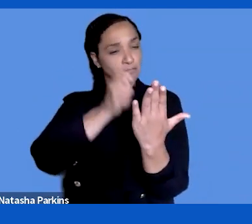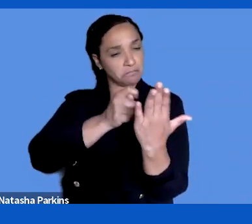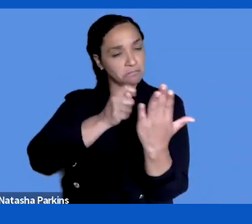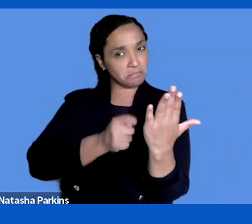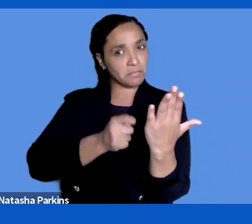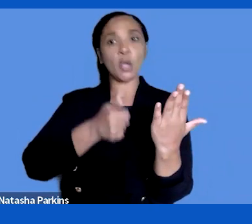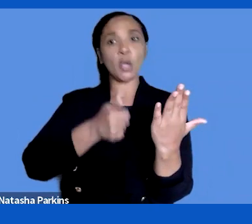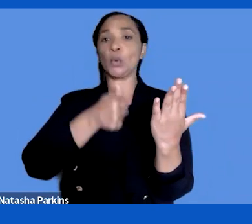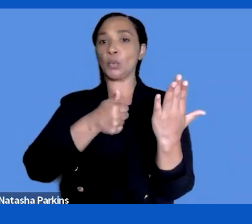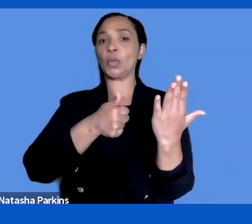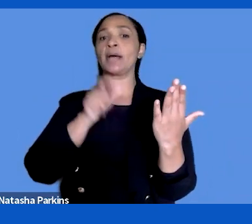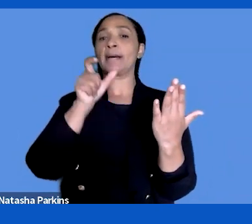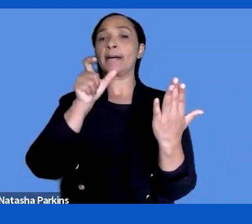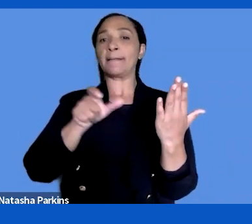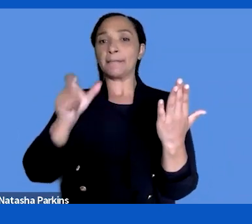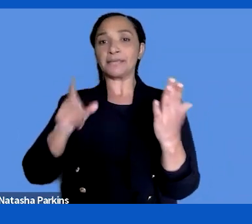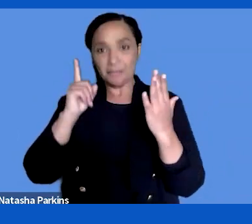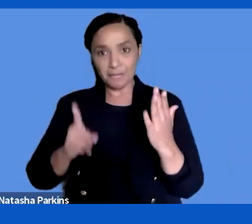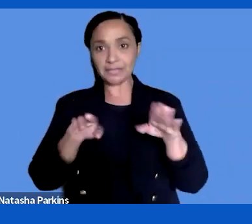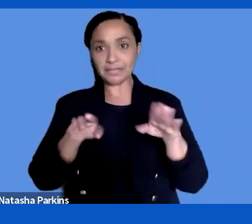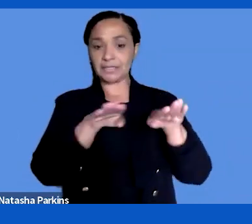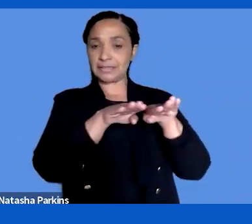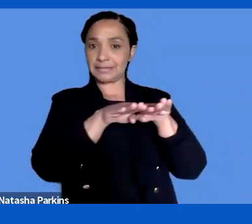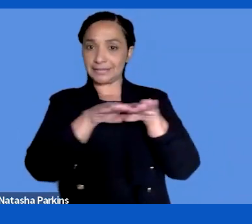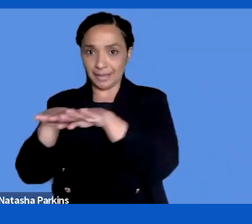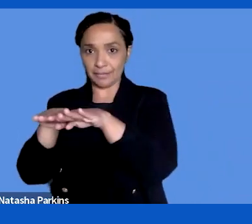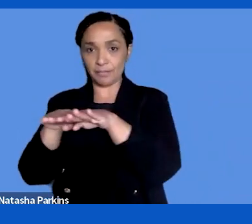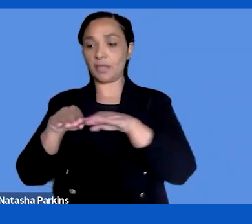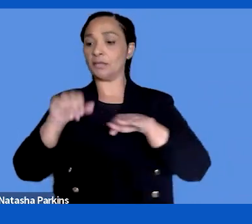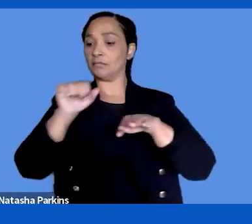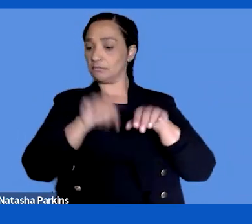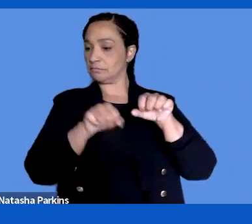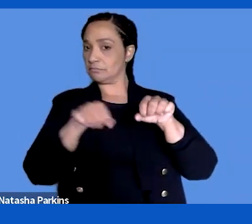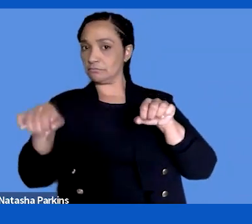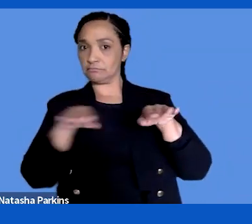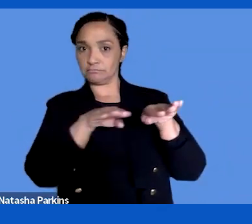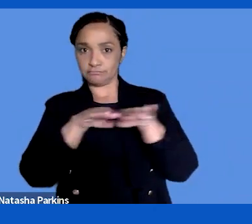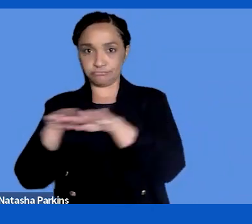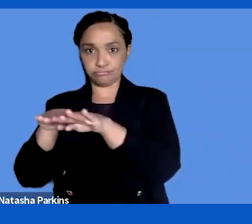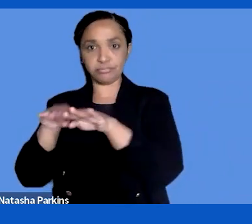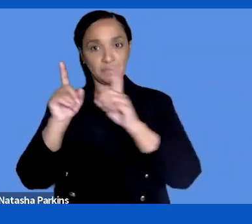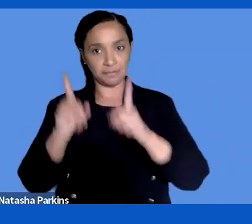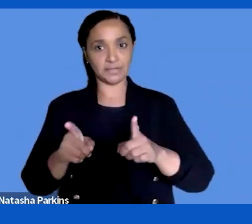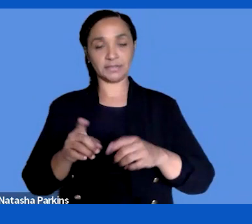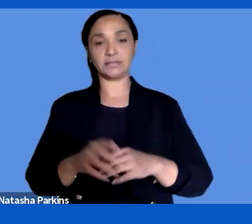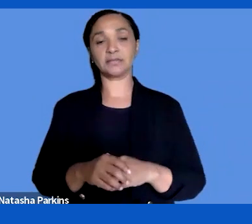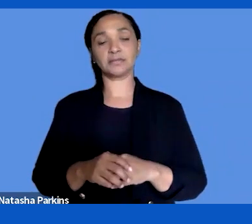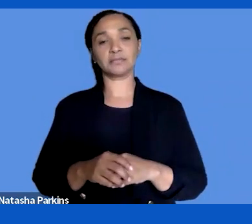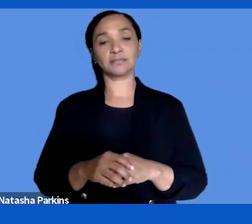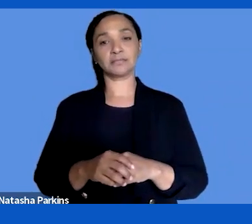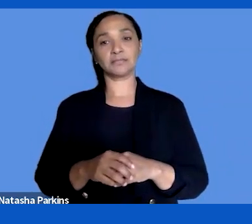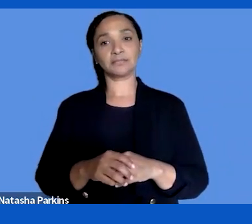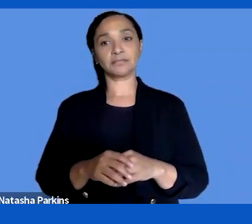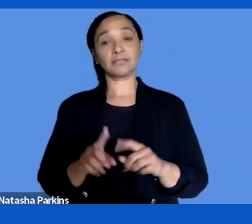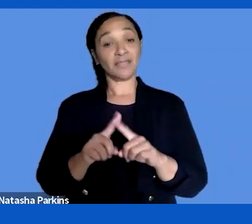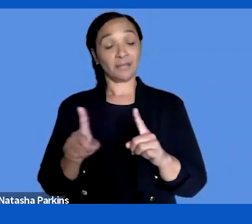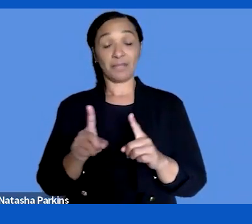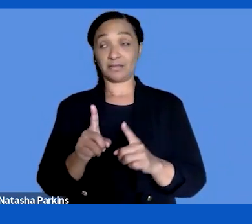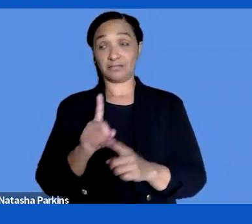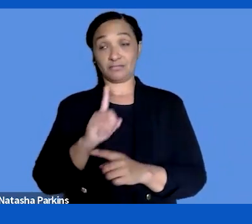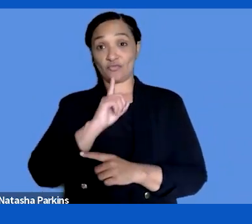must reach the same conclusions when evaluating. That's the way they are. Real world accessibility